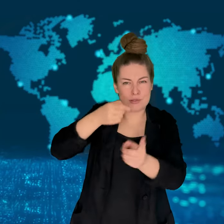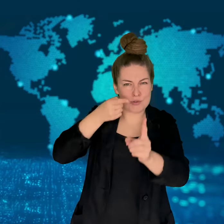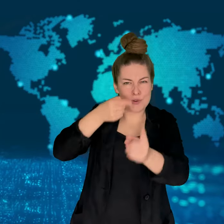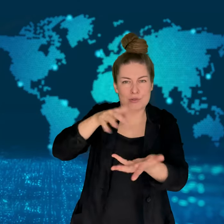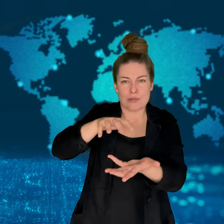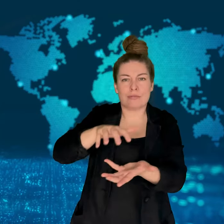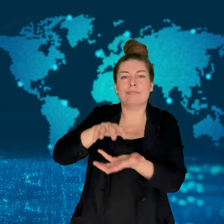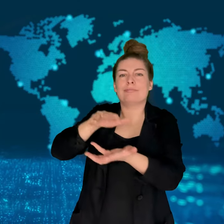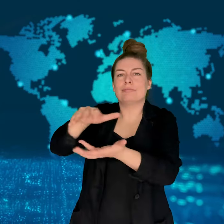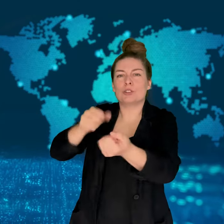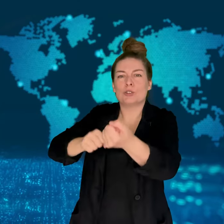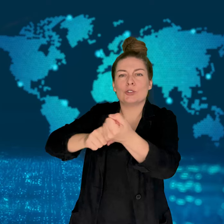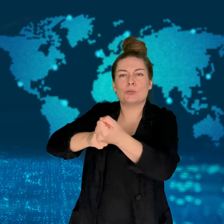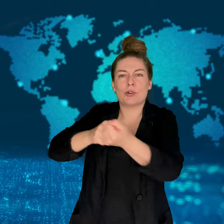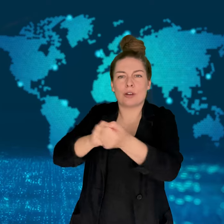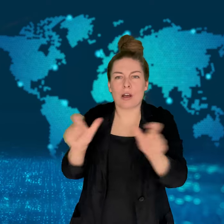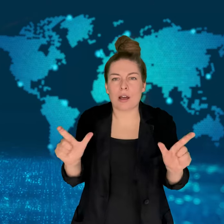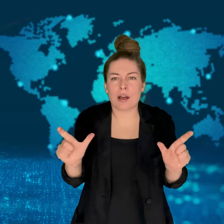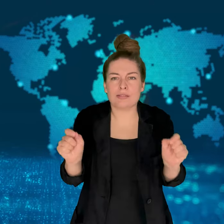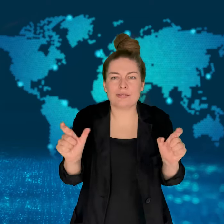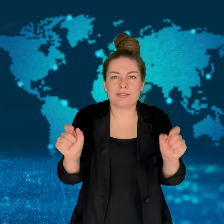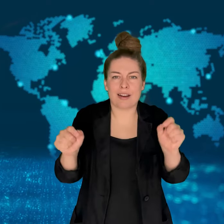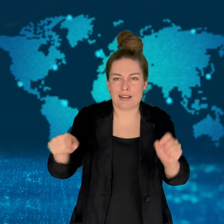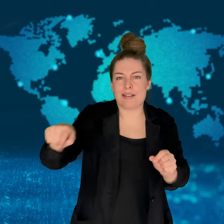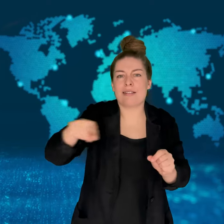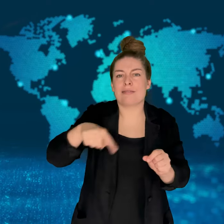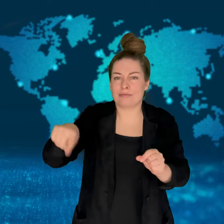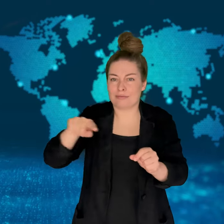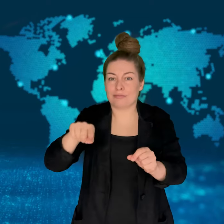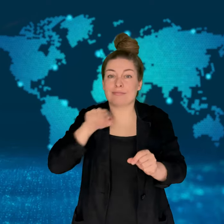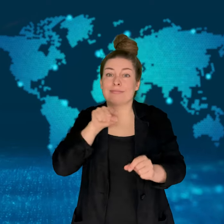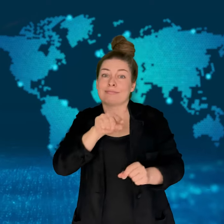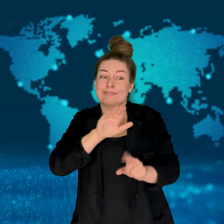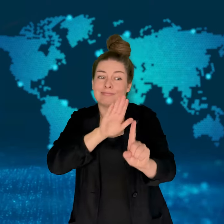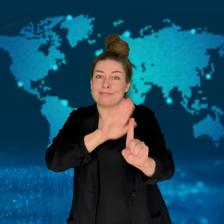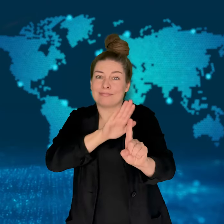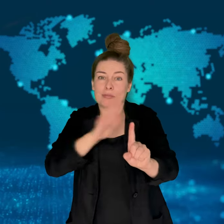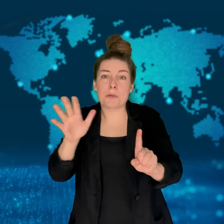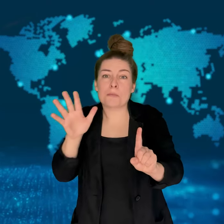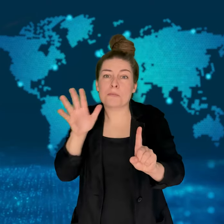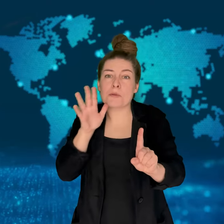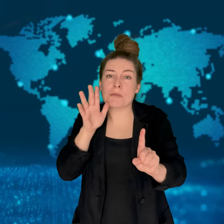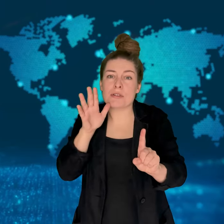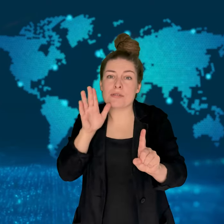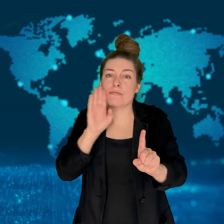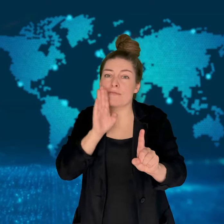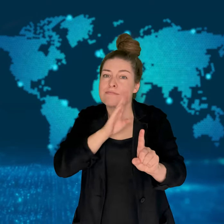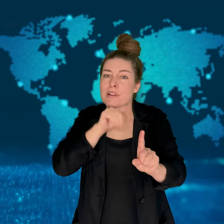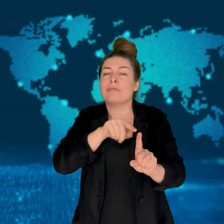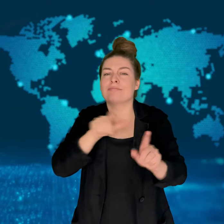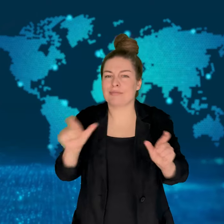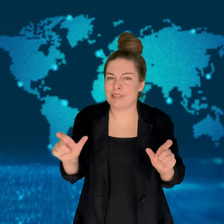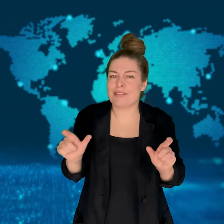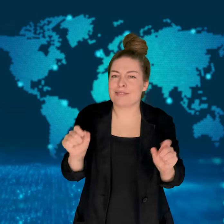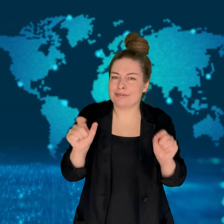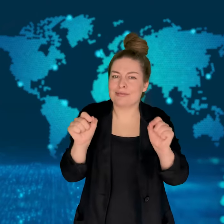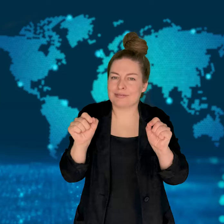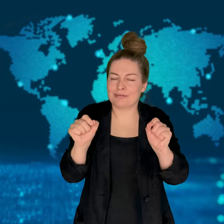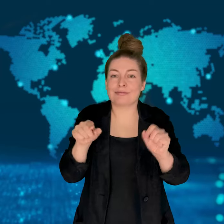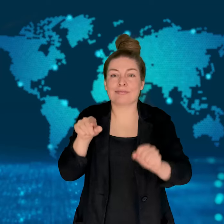Garnier took on the climbing challenge not to fulfill her dream,